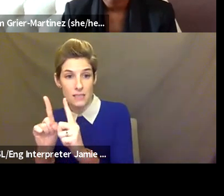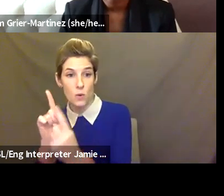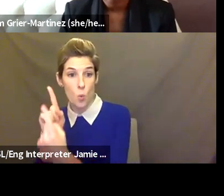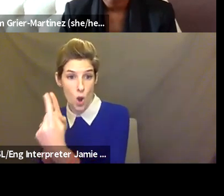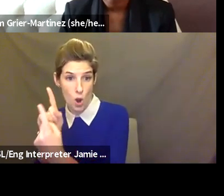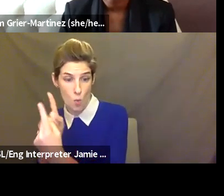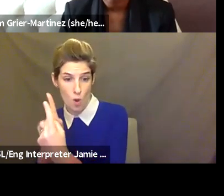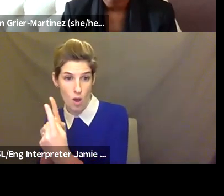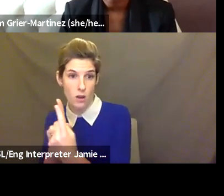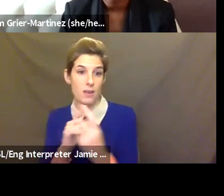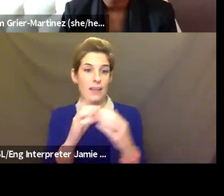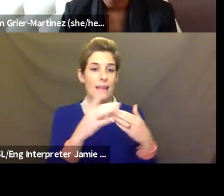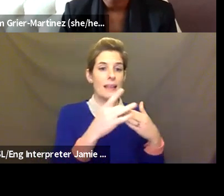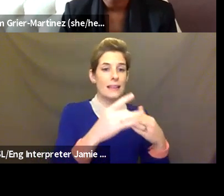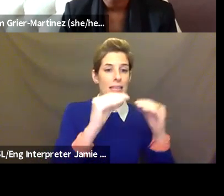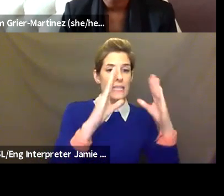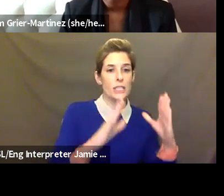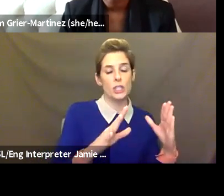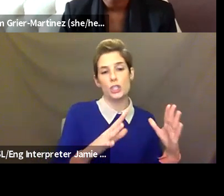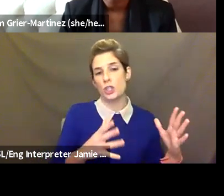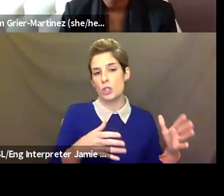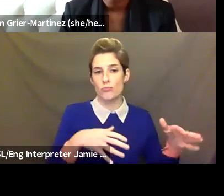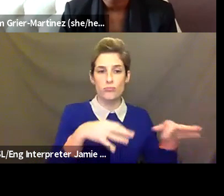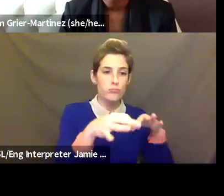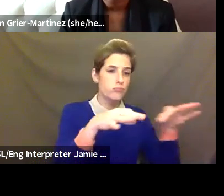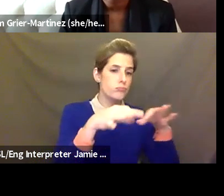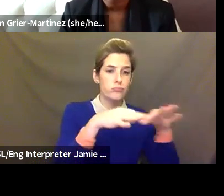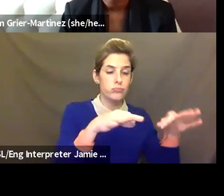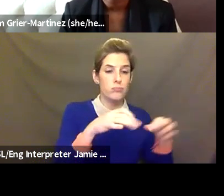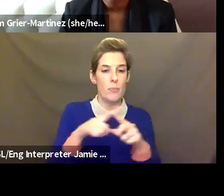conversation with a student in the chat, or possibly over a